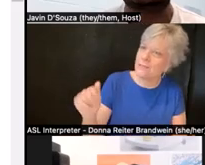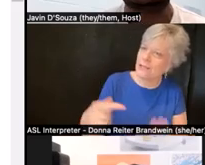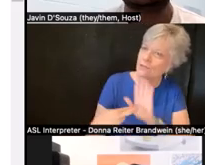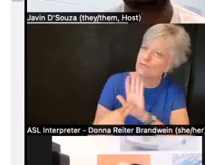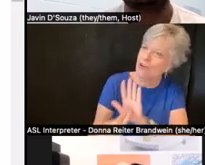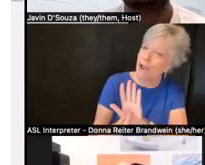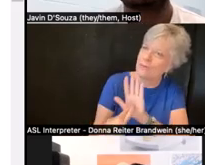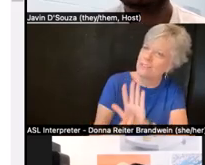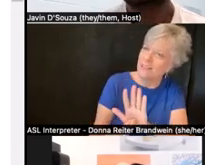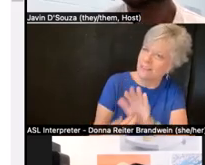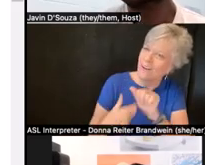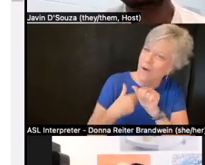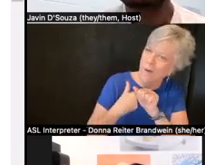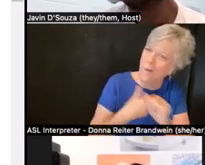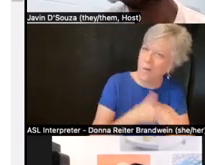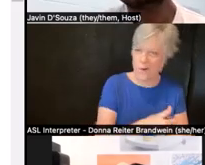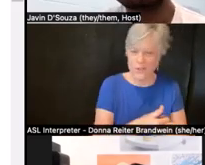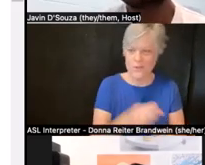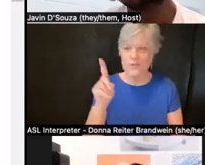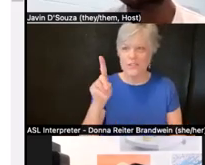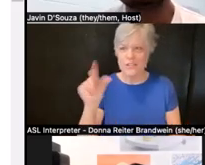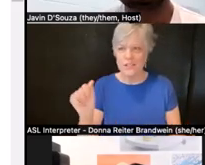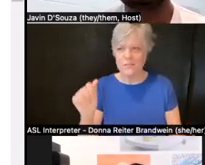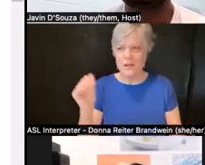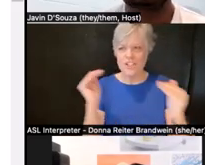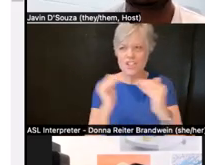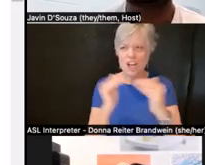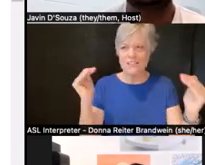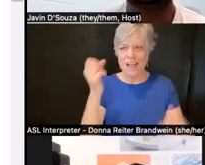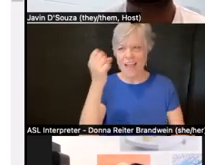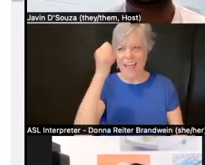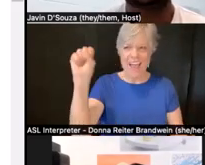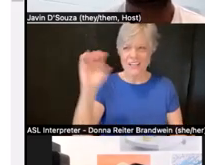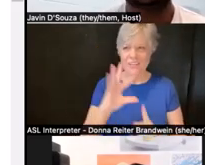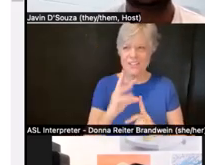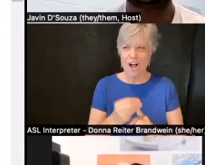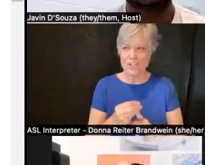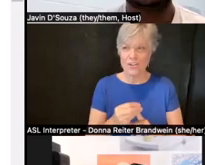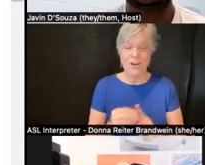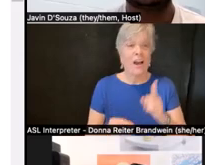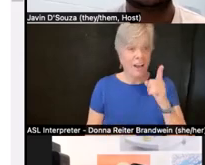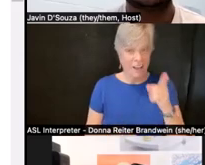according to disability justice activist culture." If I could tattoo this on myself